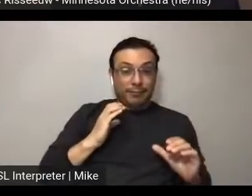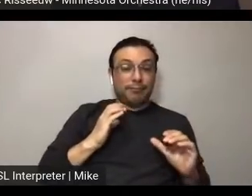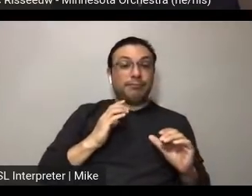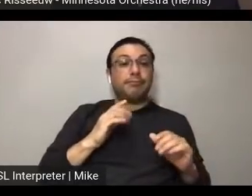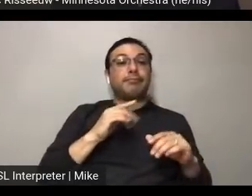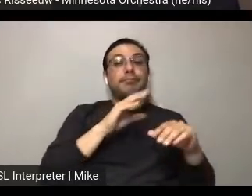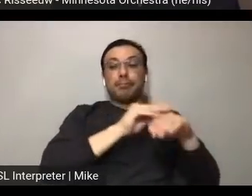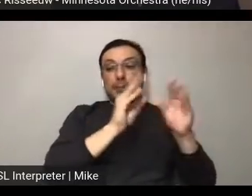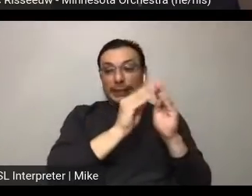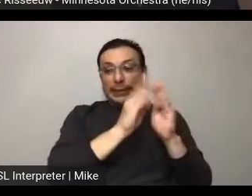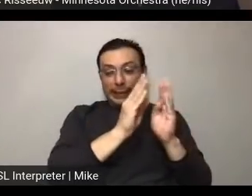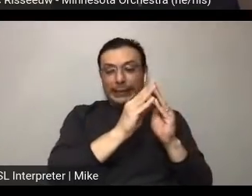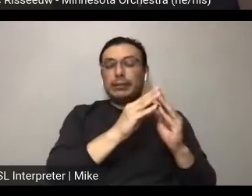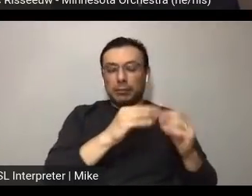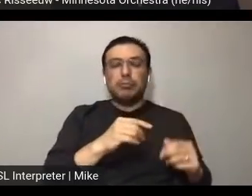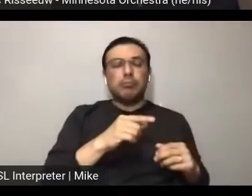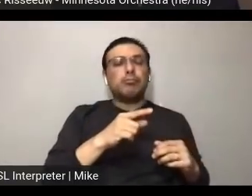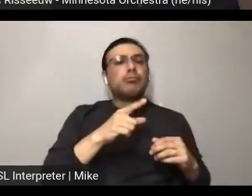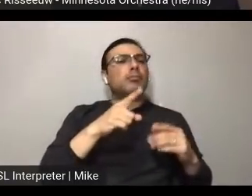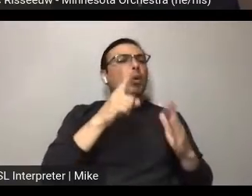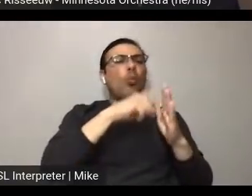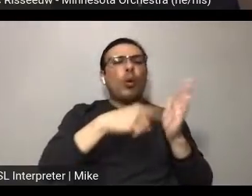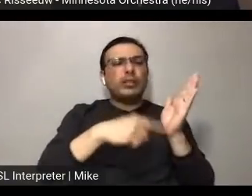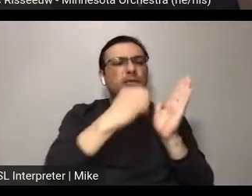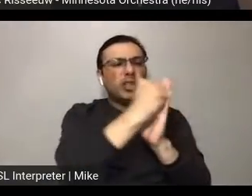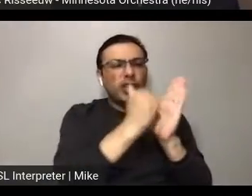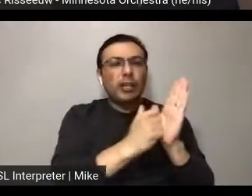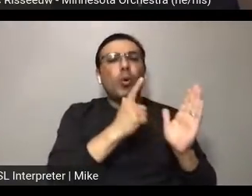meetings? What's the structure/agenda? And then if someone from the